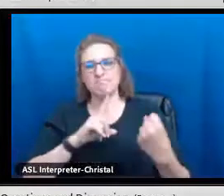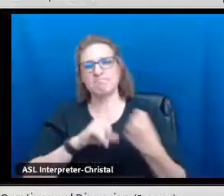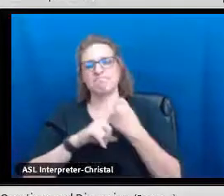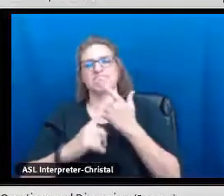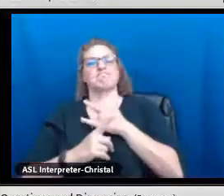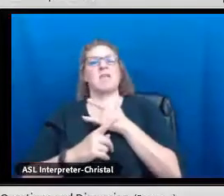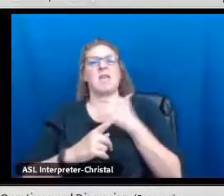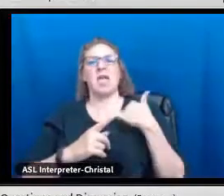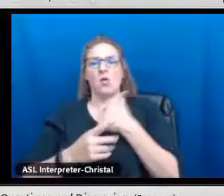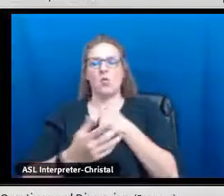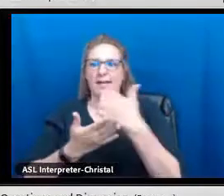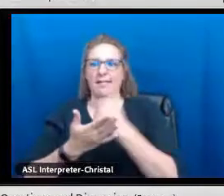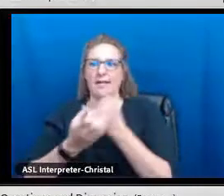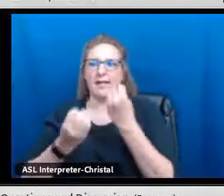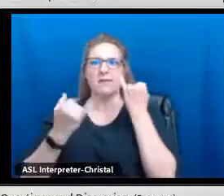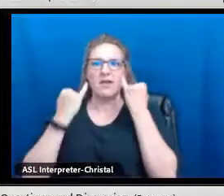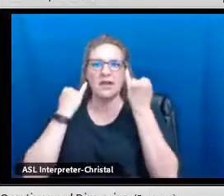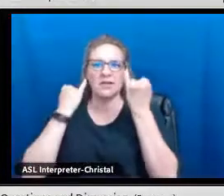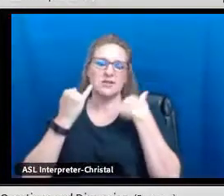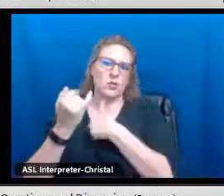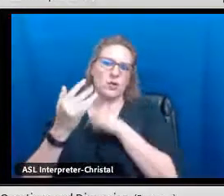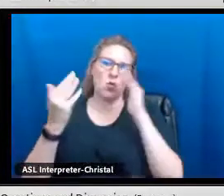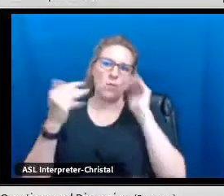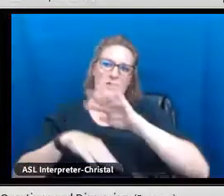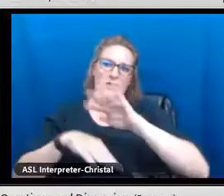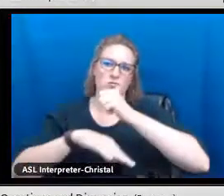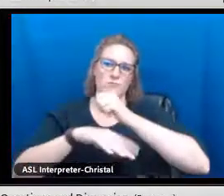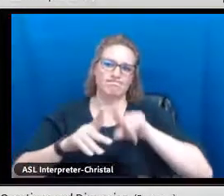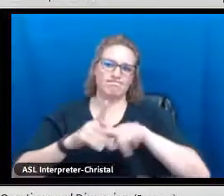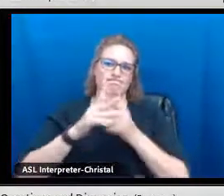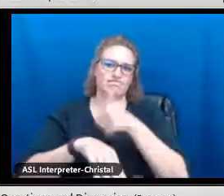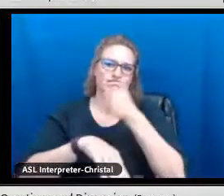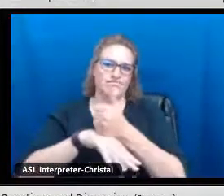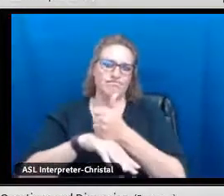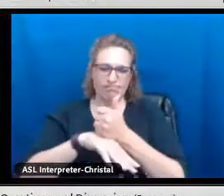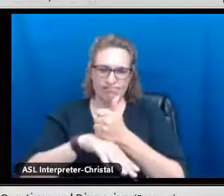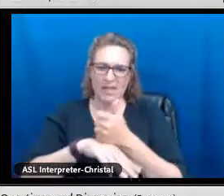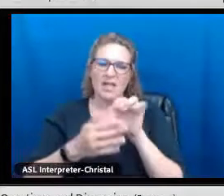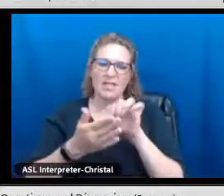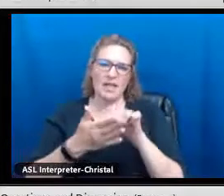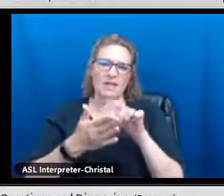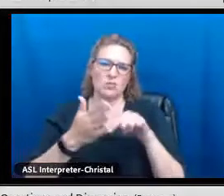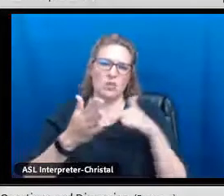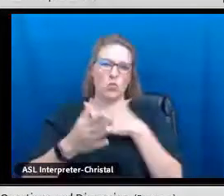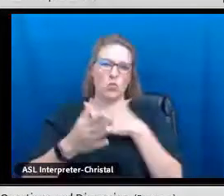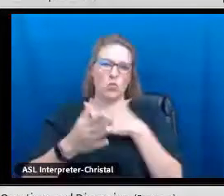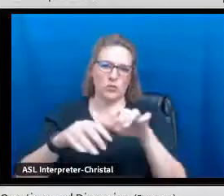the bilingual seal and that was such an eye-opener and we grabbed a lot of ideas that we're hoping